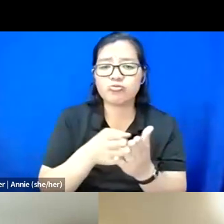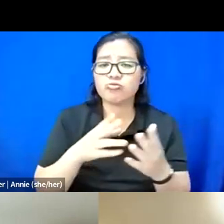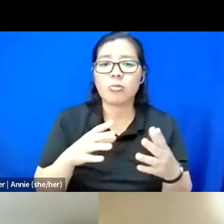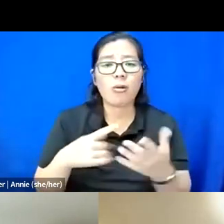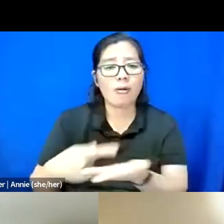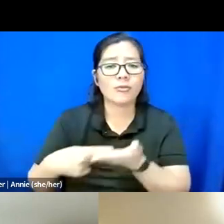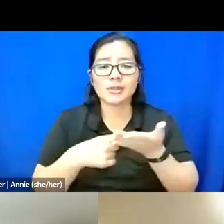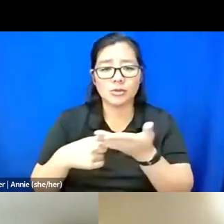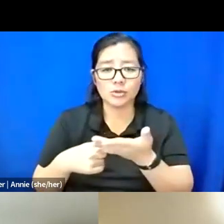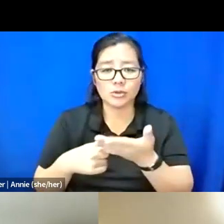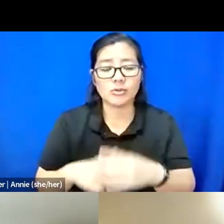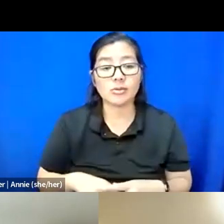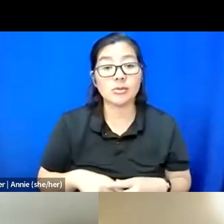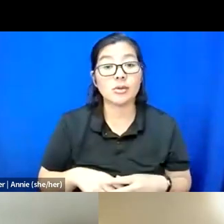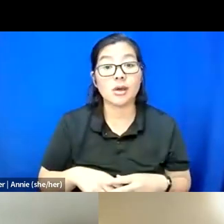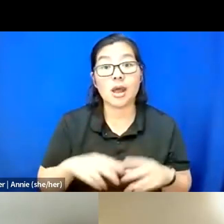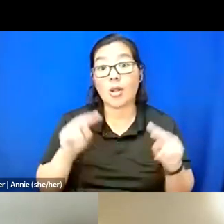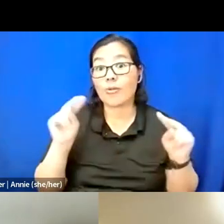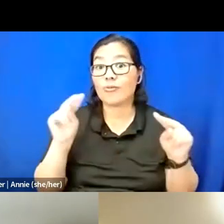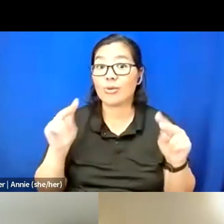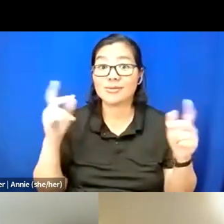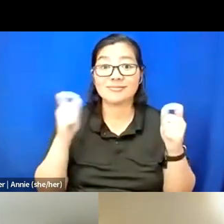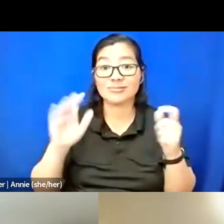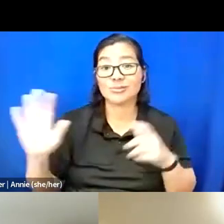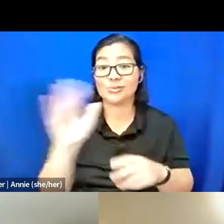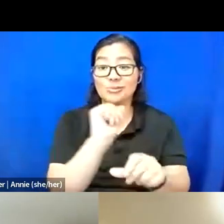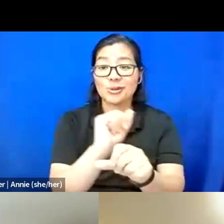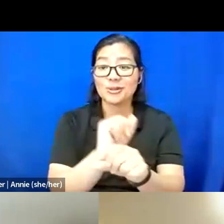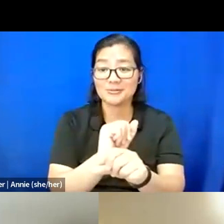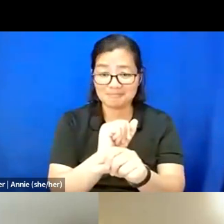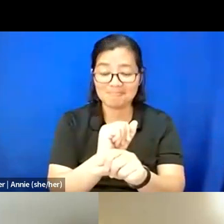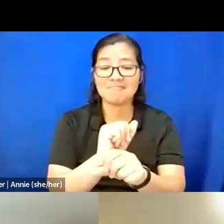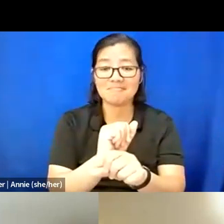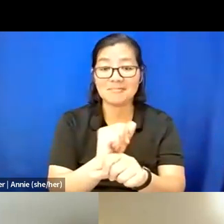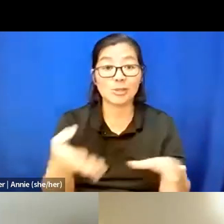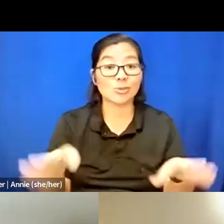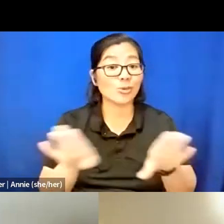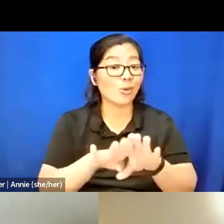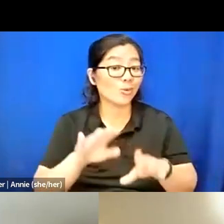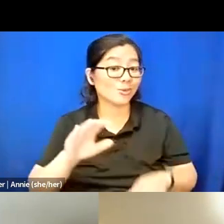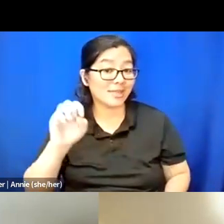And I look forward to celebrating your work. This concludes the Emerge symposium.